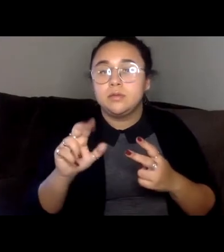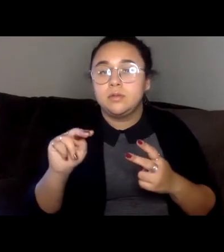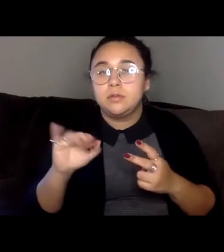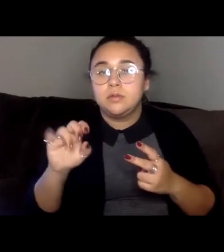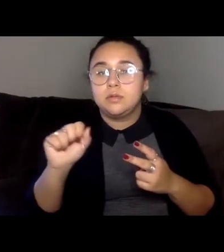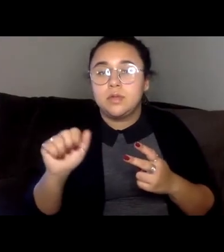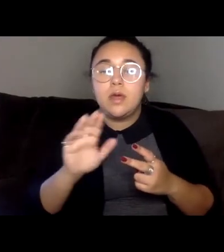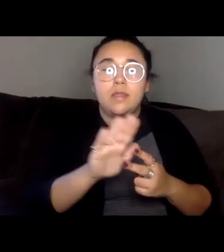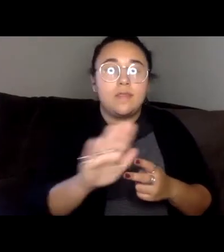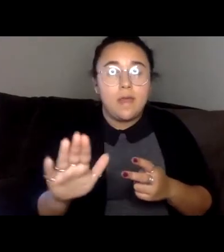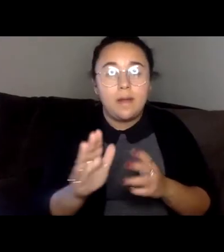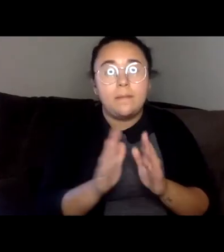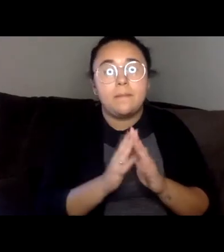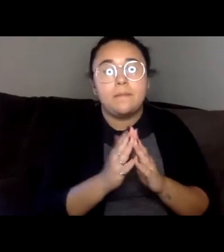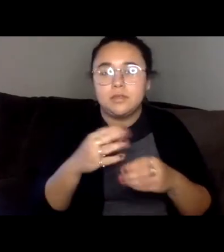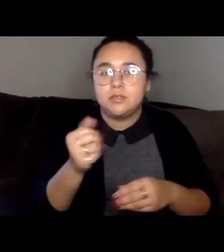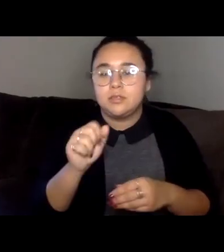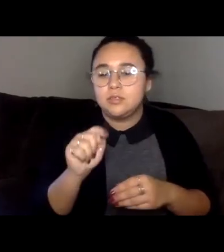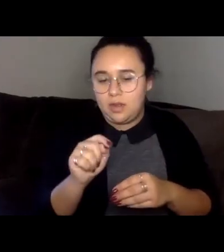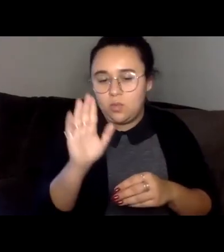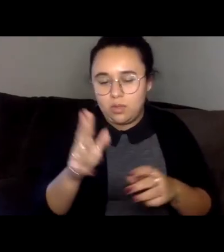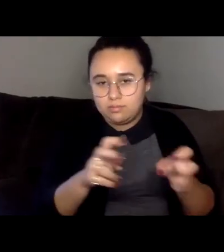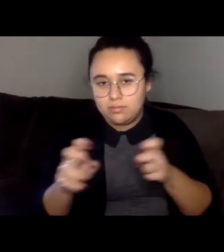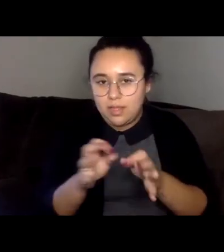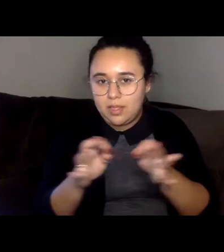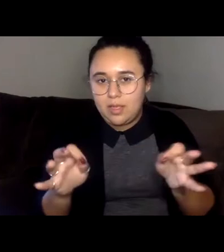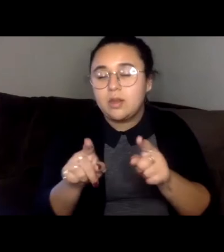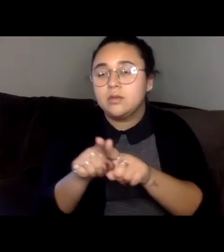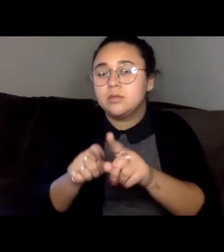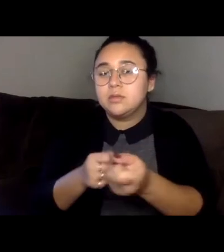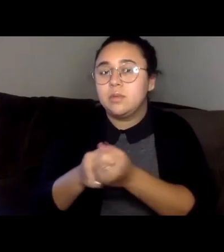and we hope you'll do so and support local independent bookstores as you do.